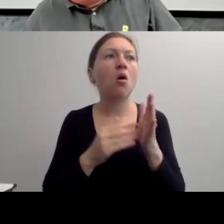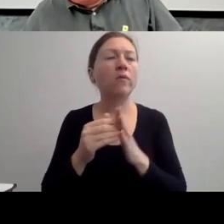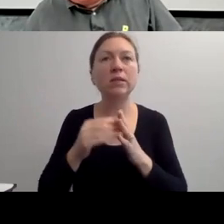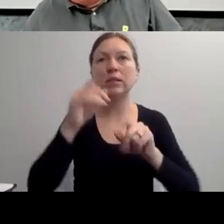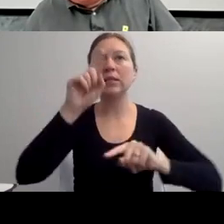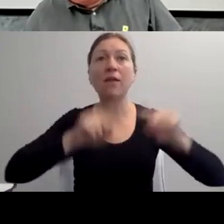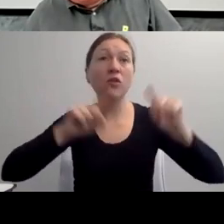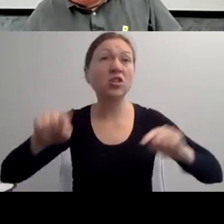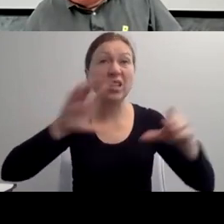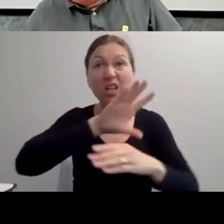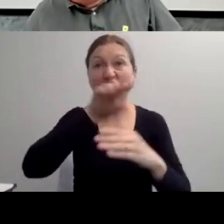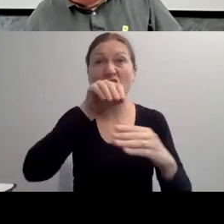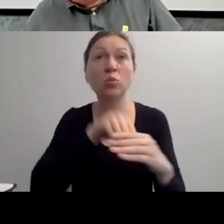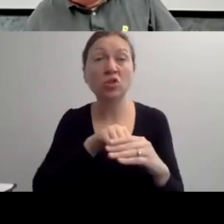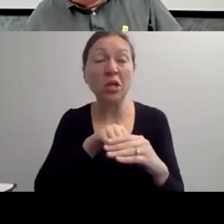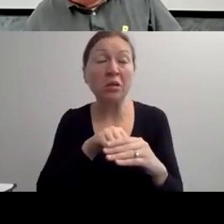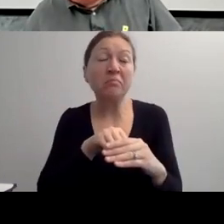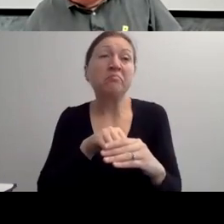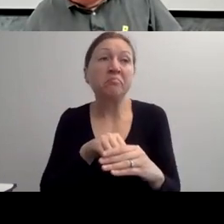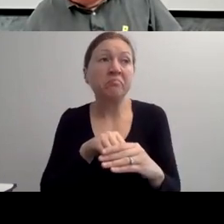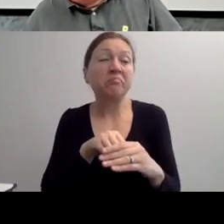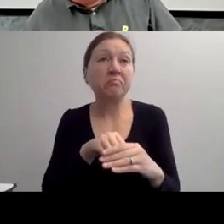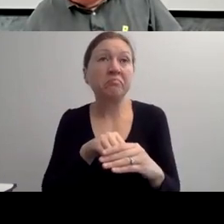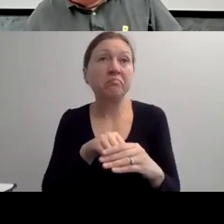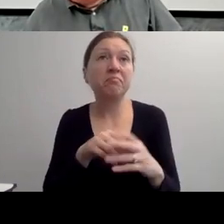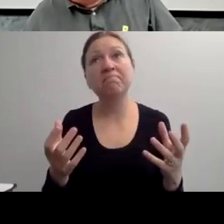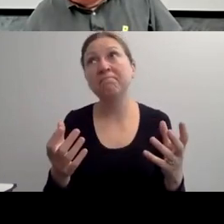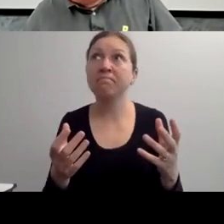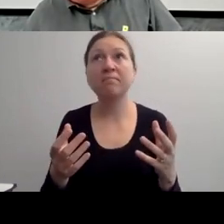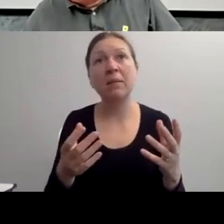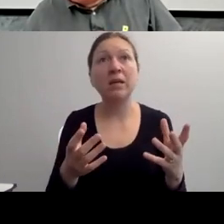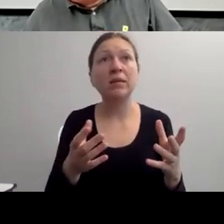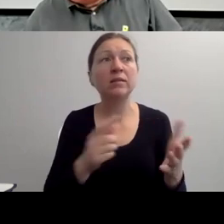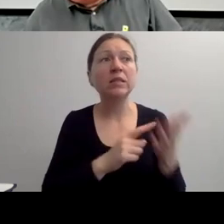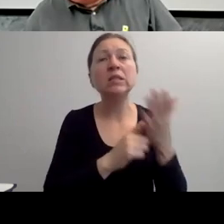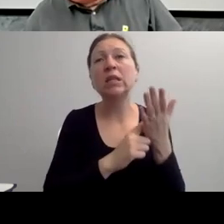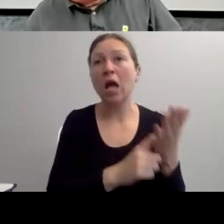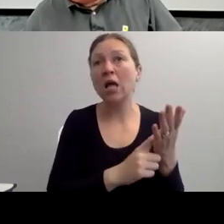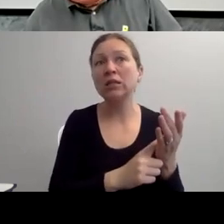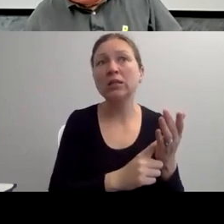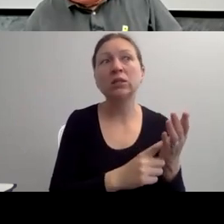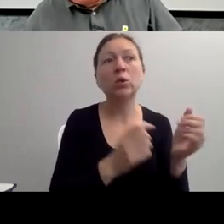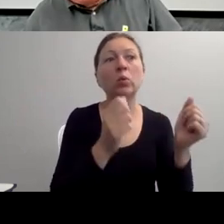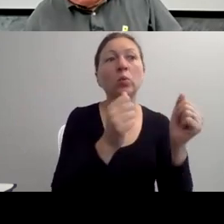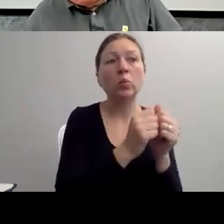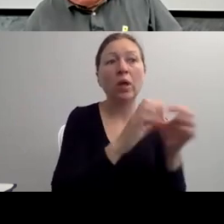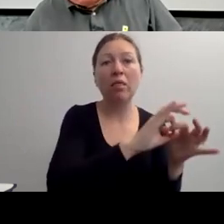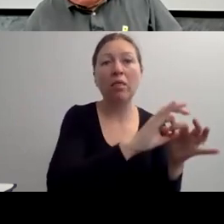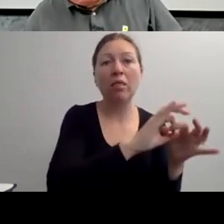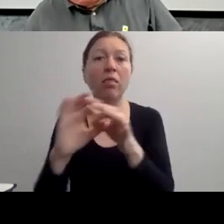"STEVE, DID YOU HAVE -- DID I MISS ANYTHING ON THAT ONE?" YEAH.